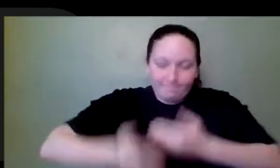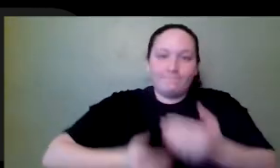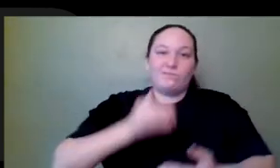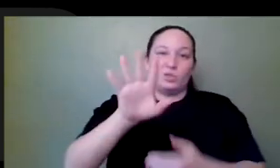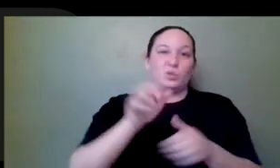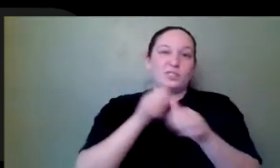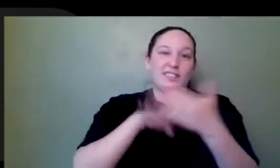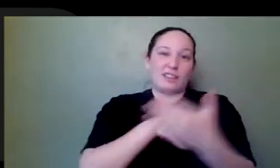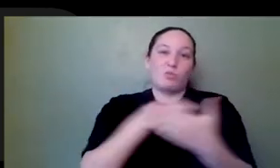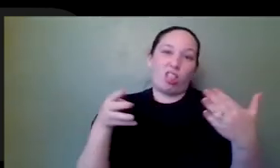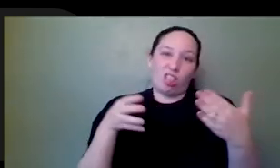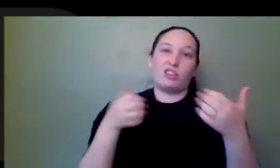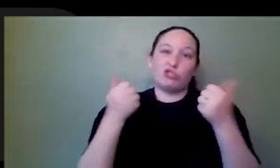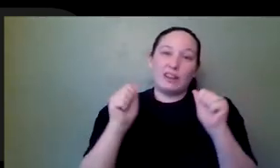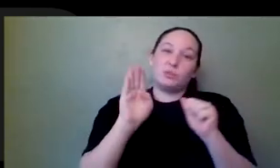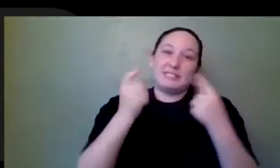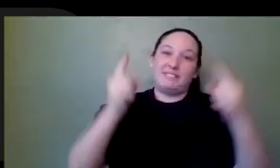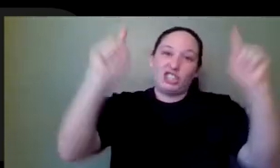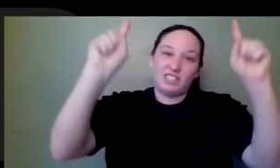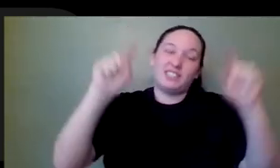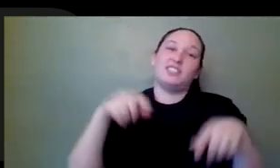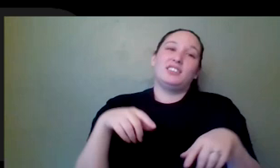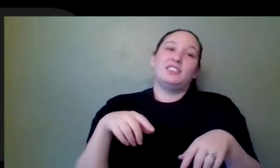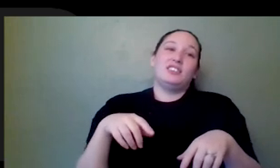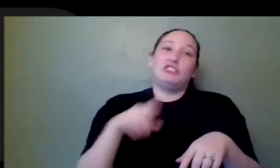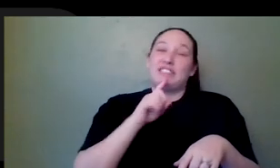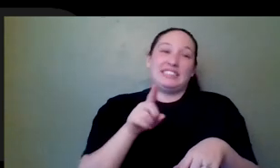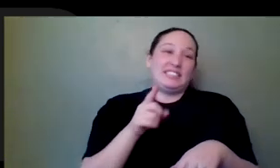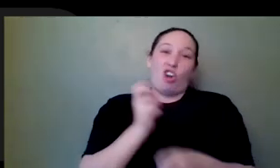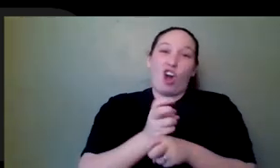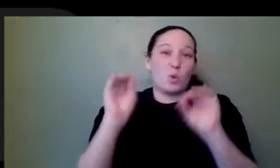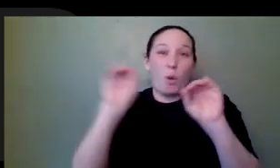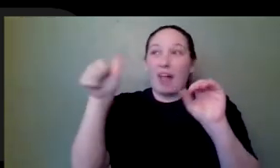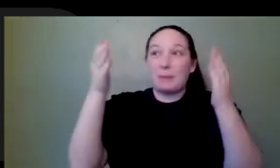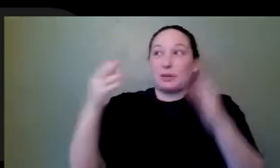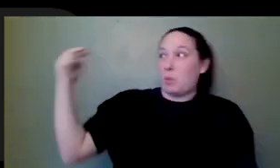efficient as you can. And it takes a lot of discipline because there's really is no one here to watch you except for when your meetings happen.